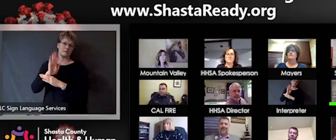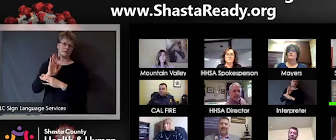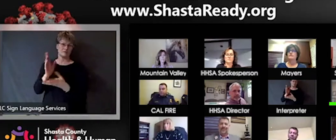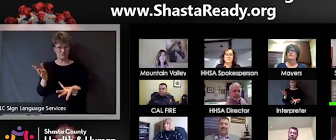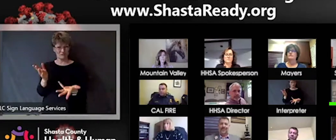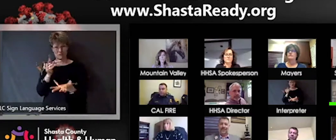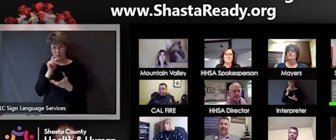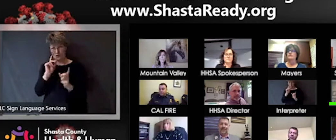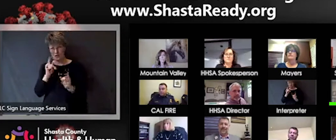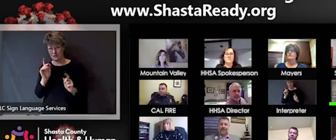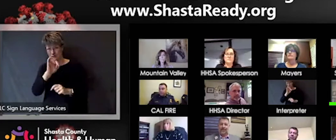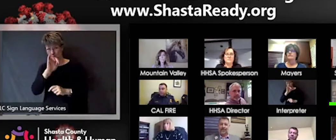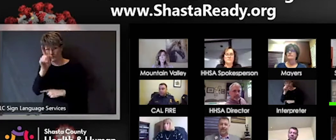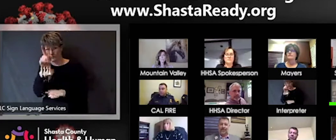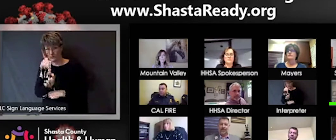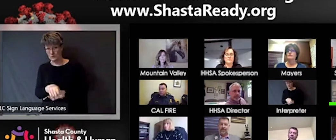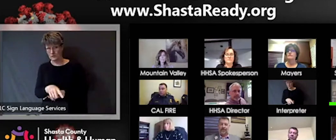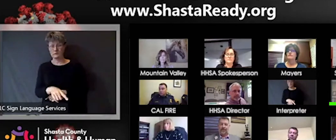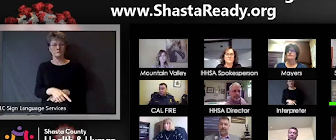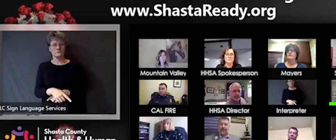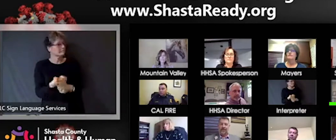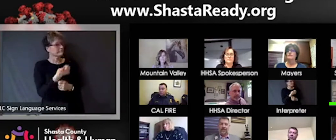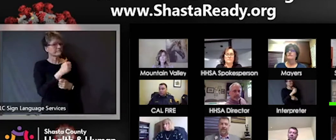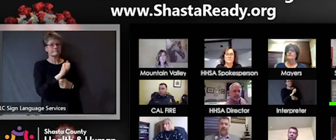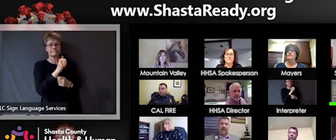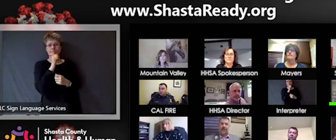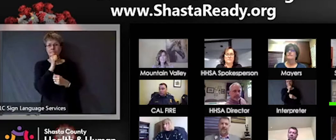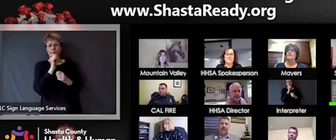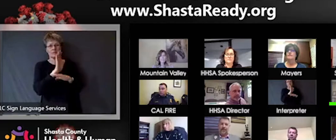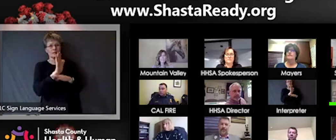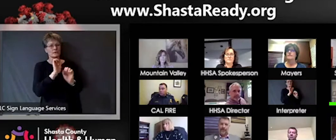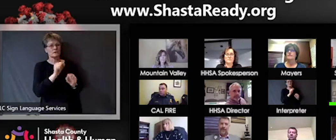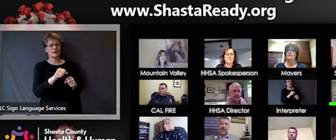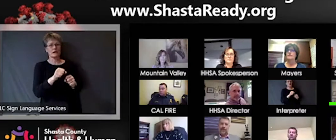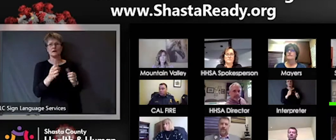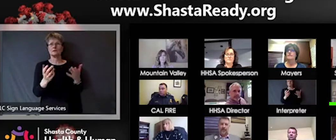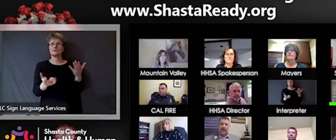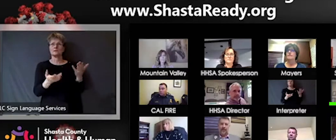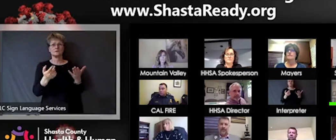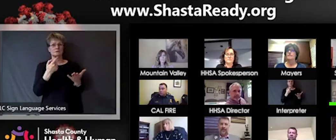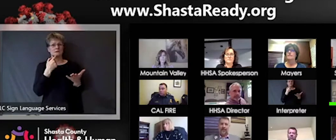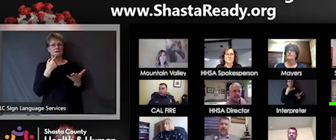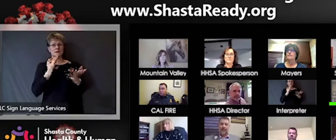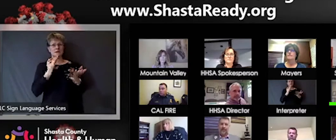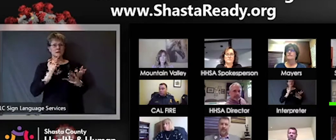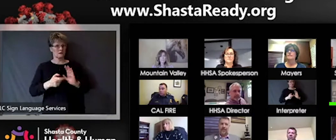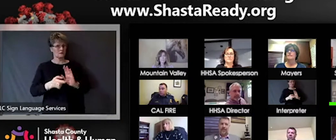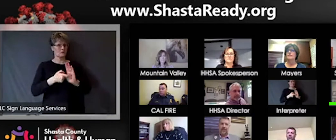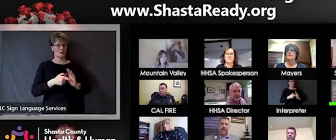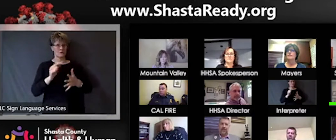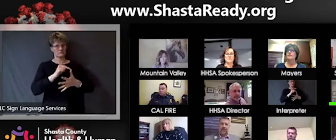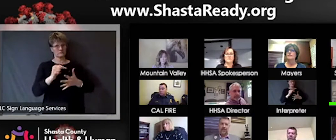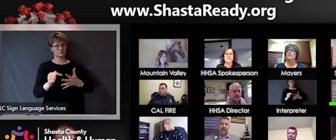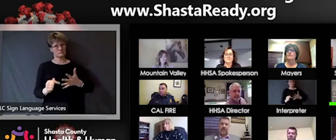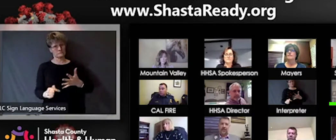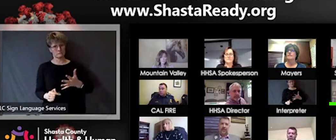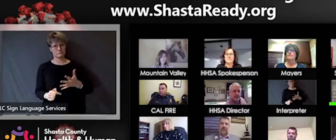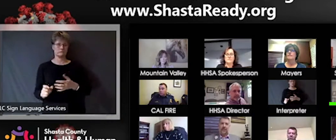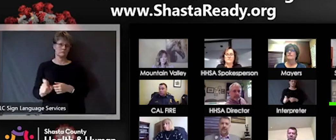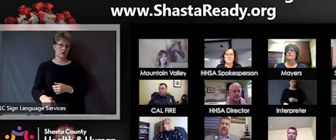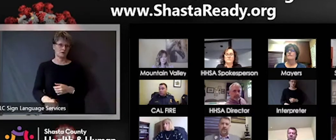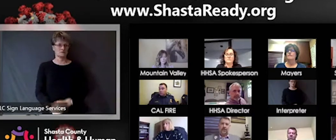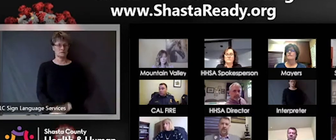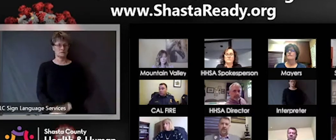business could require their patrons to do business wants them to do. Because I